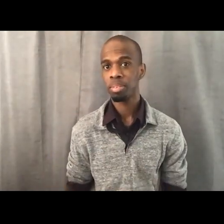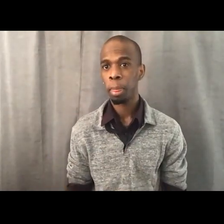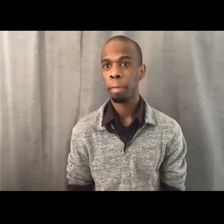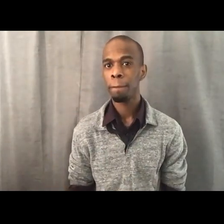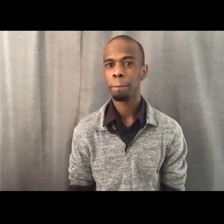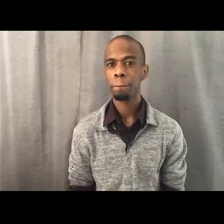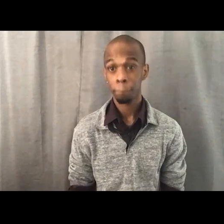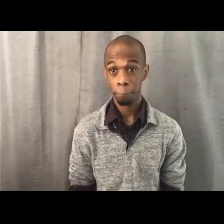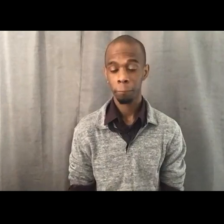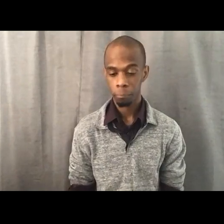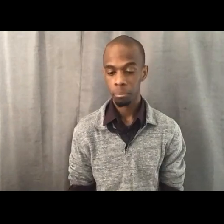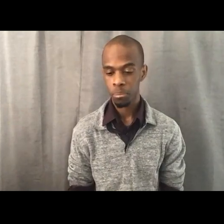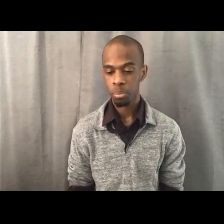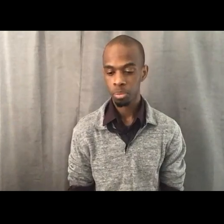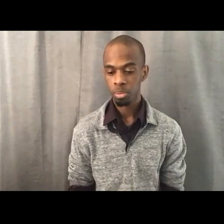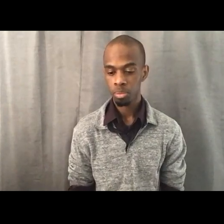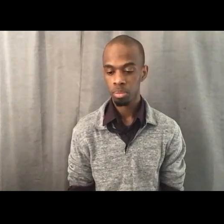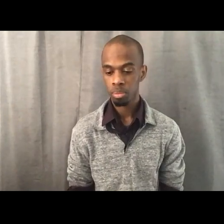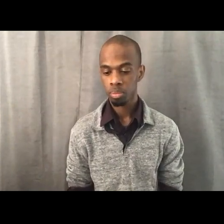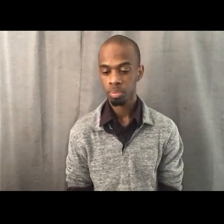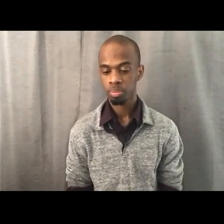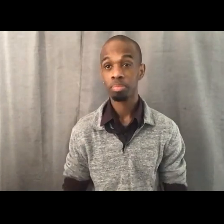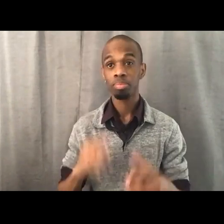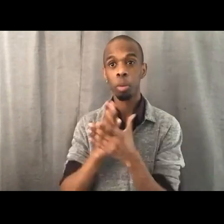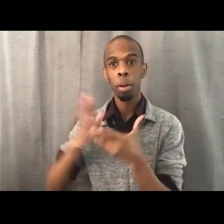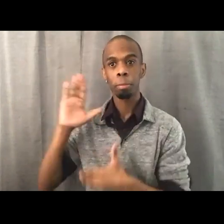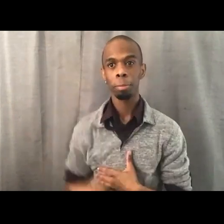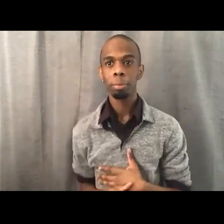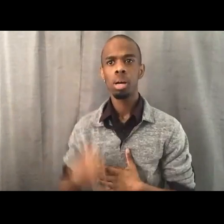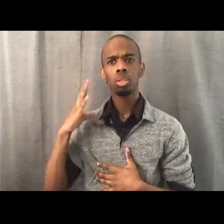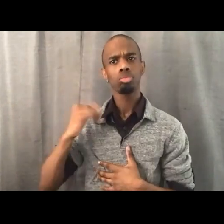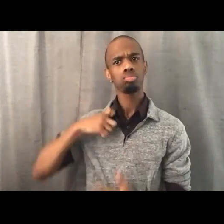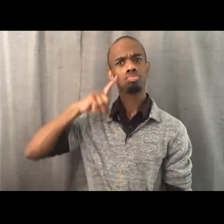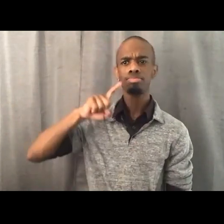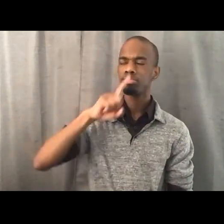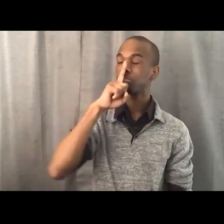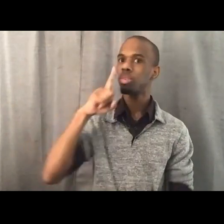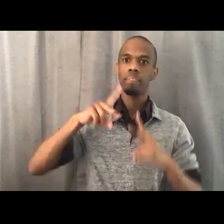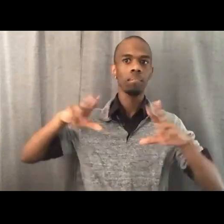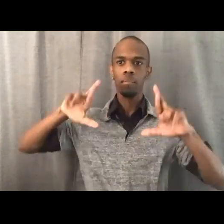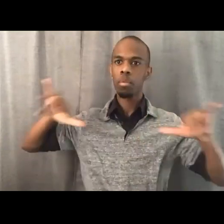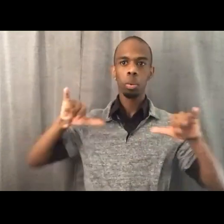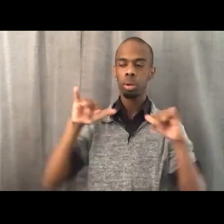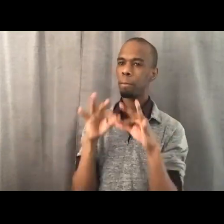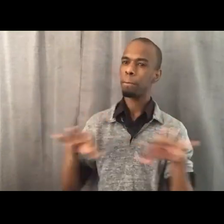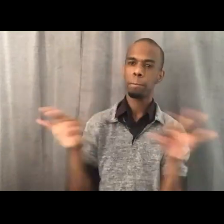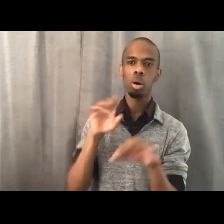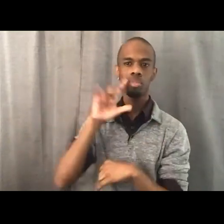All right. So I think it's really important that we maintain this practice. So this class, during this last class,